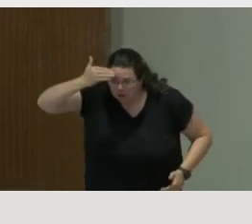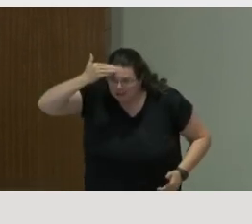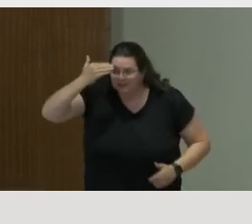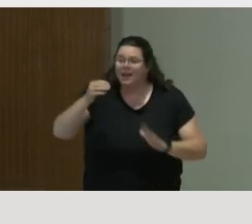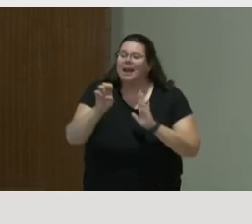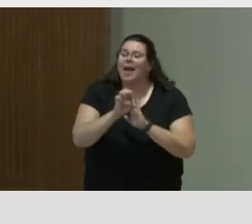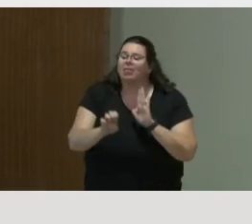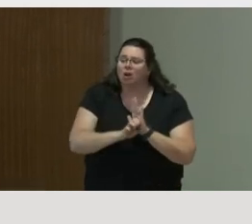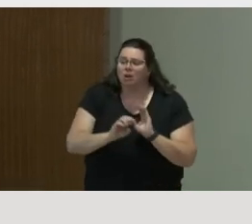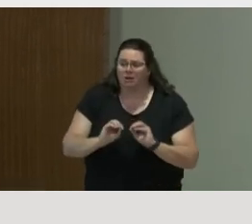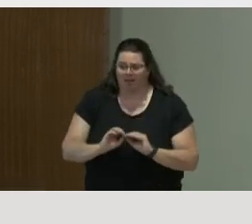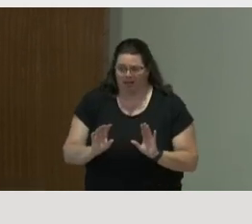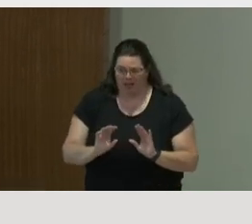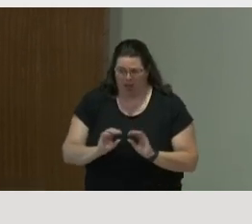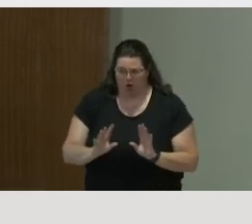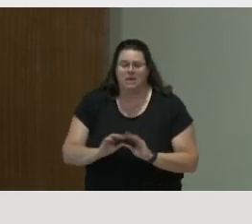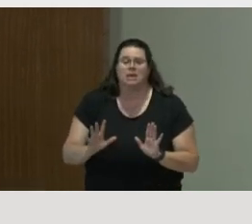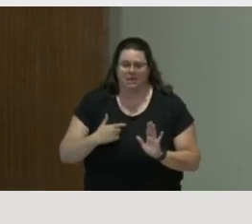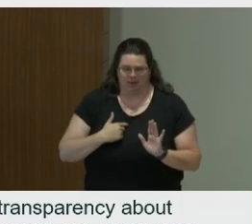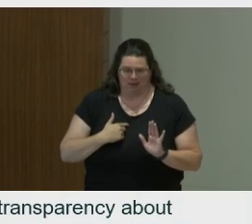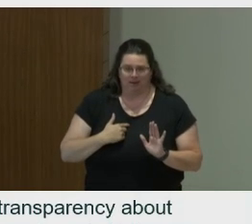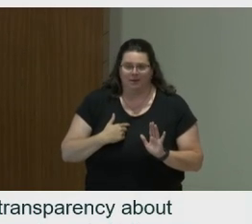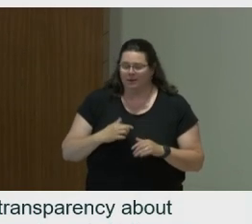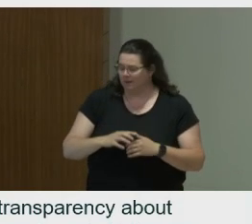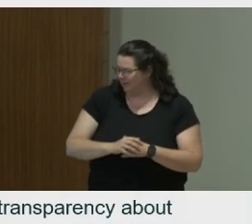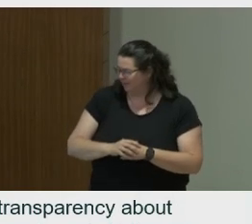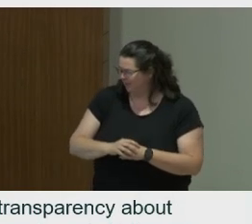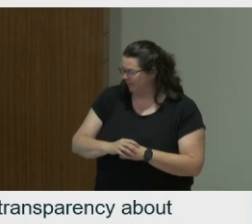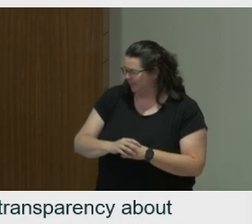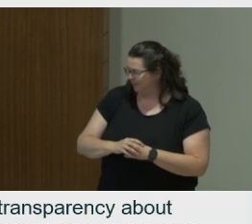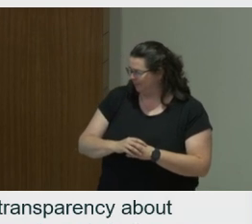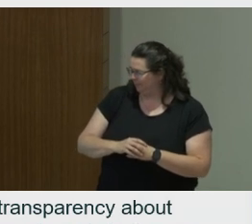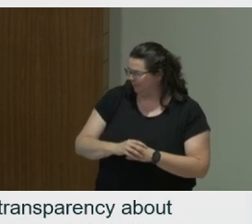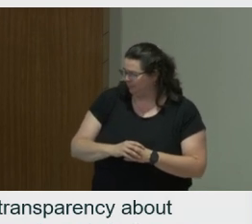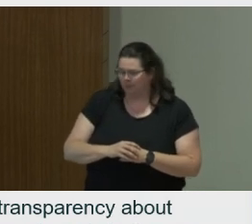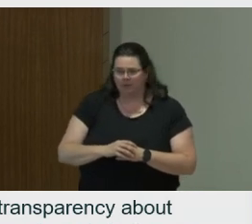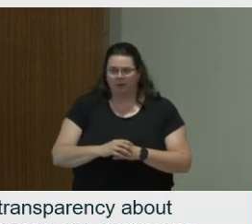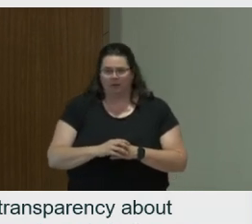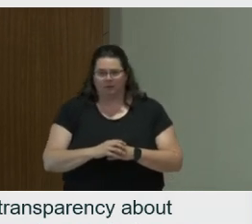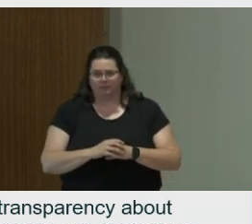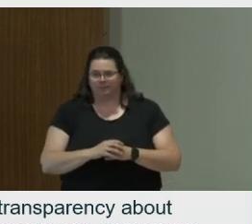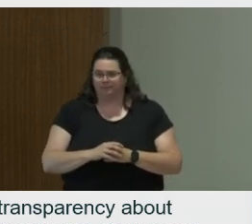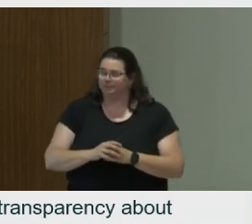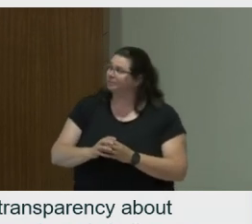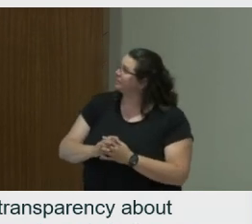Well, we have one question. What is then the impact of disability on all disability ethics?